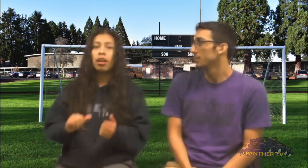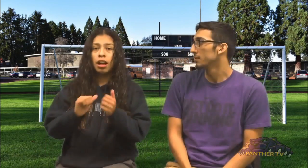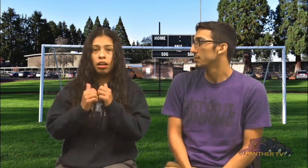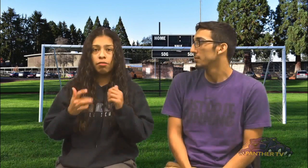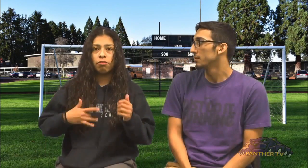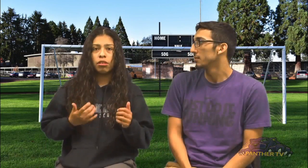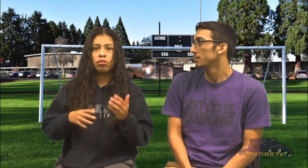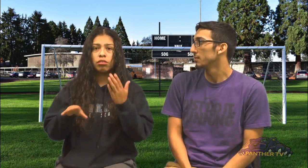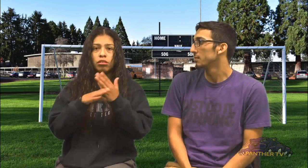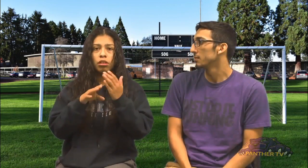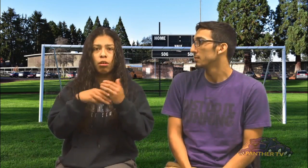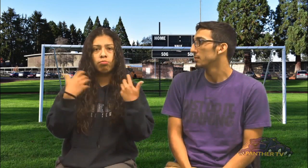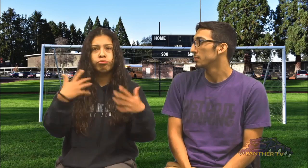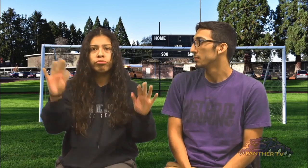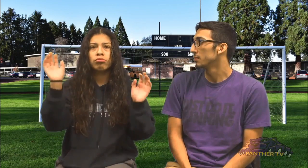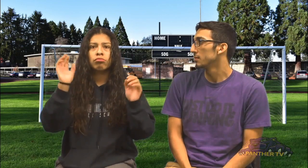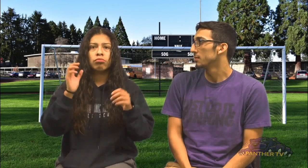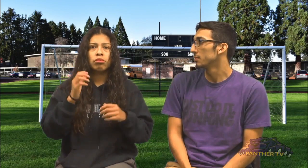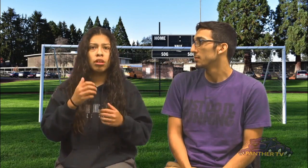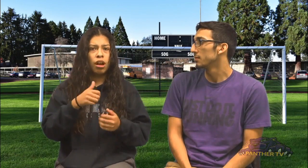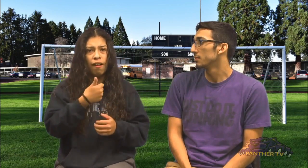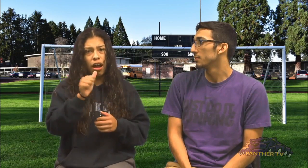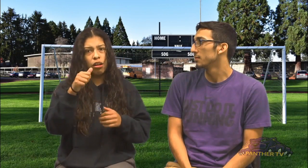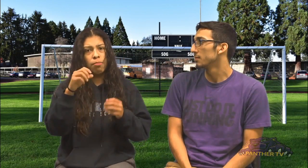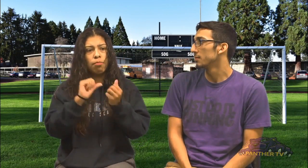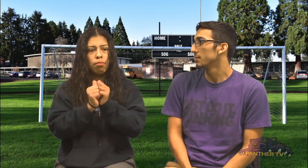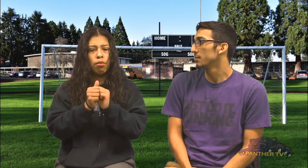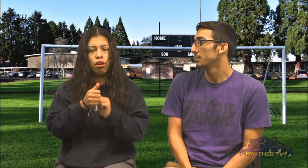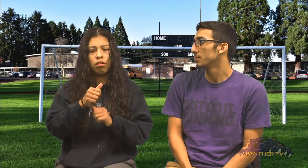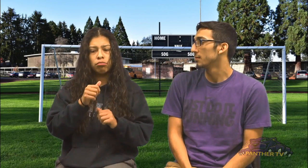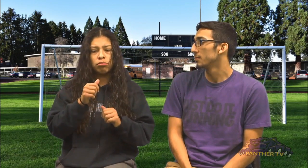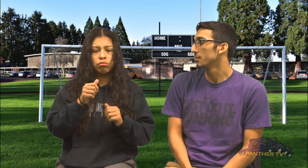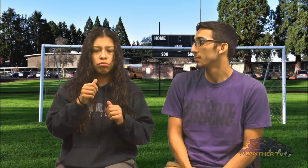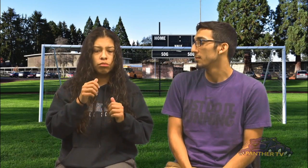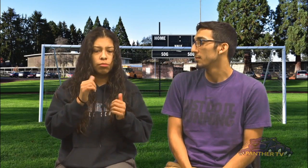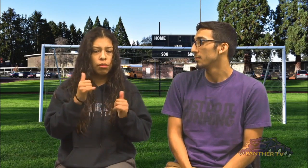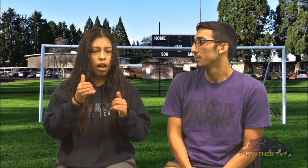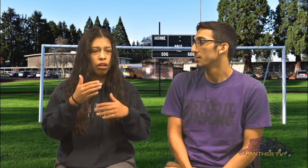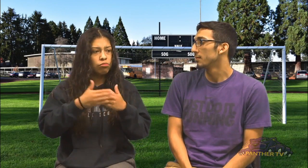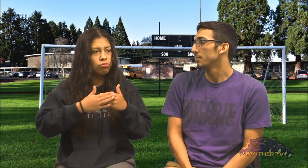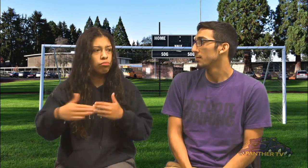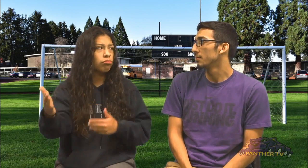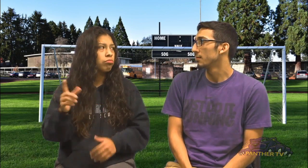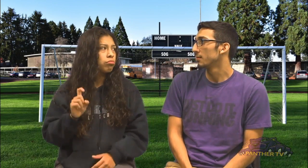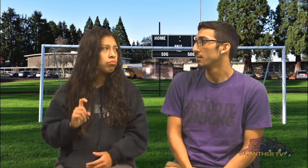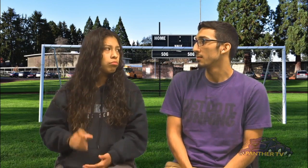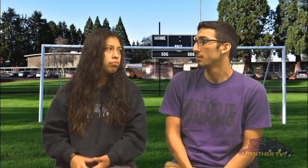How do you feel that soccer is over? Are you gonna play any other sports after this?